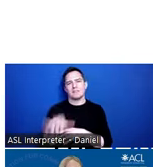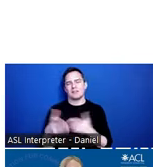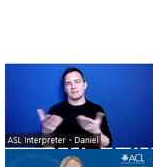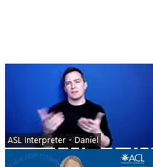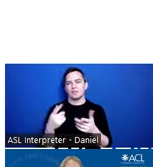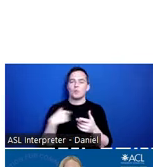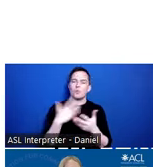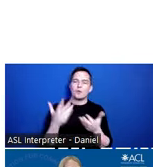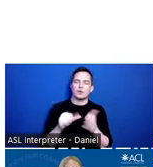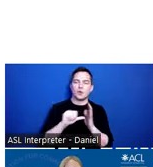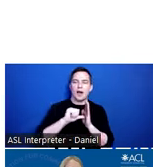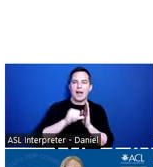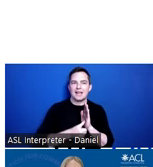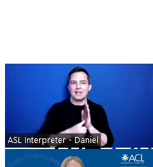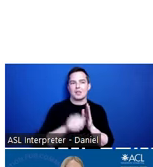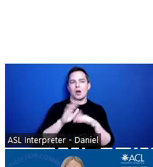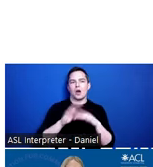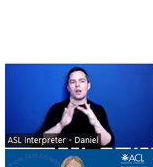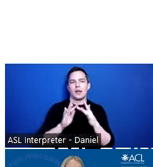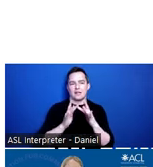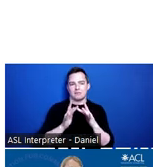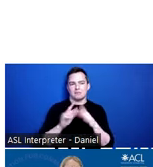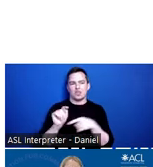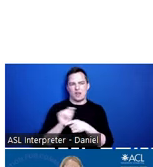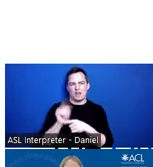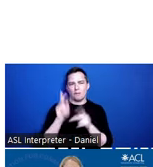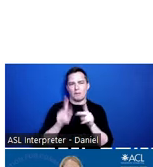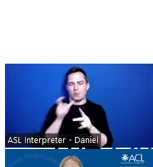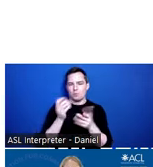We like to highlight the online training that’s available for people who may be working with a